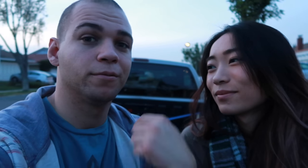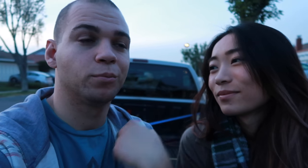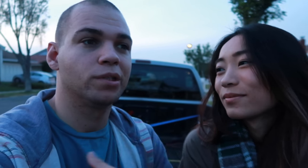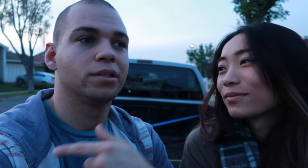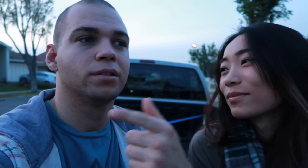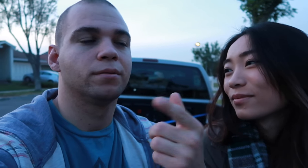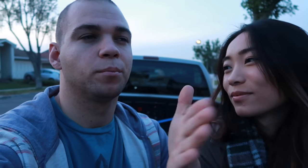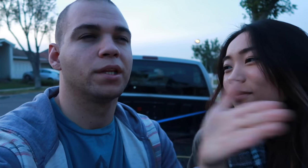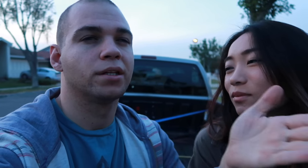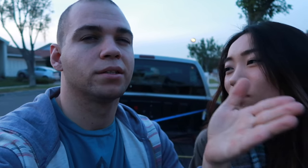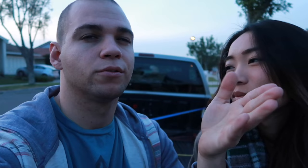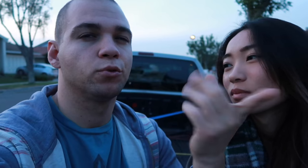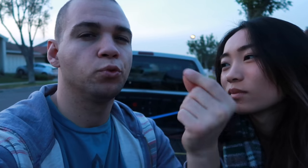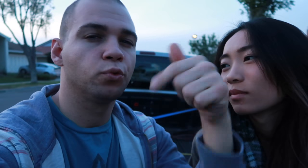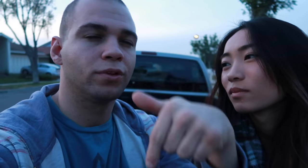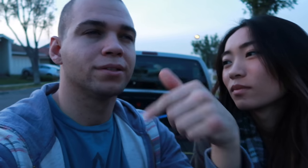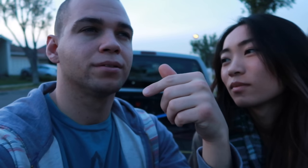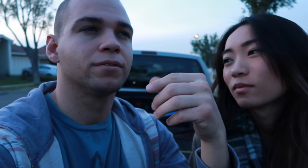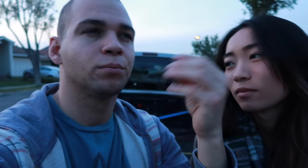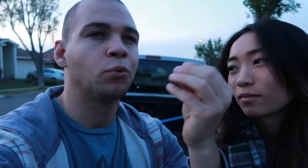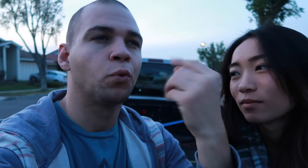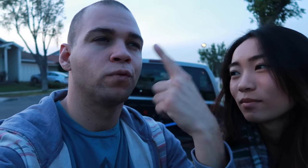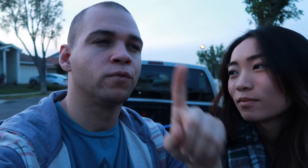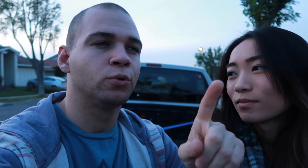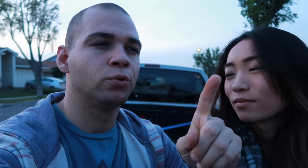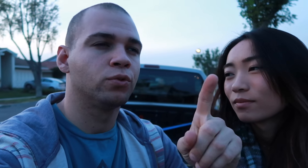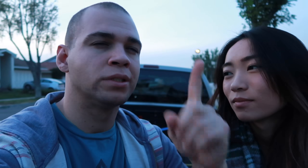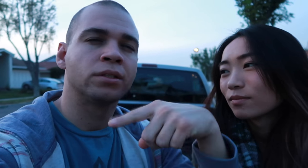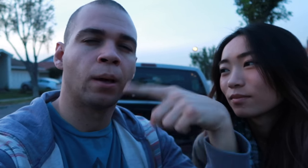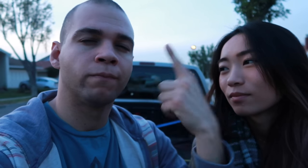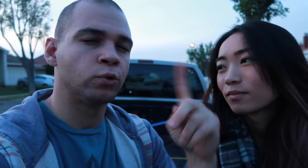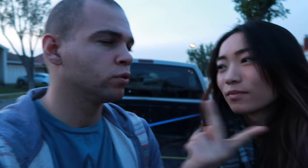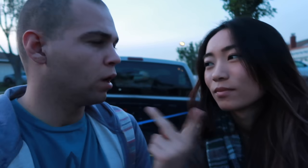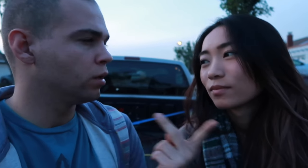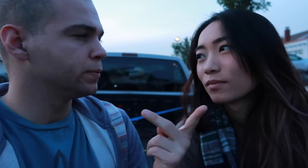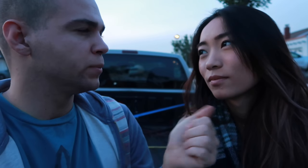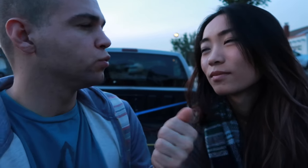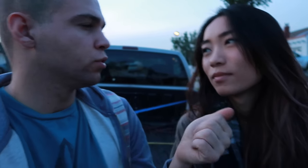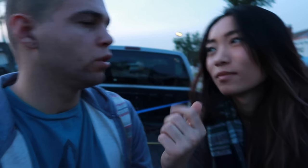yeah! we plan to do this more for time for us to be together.